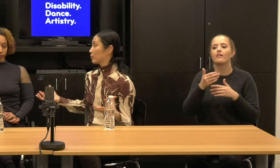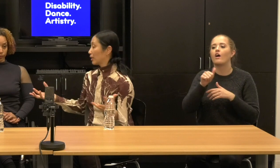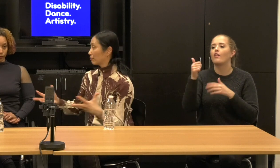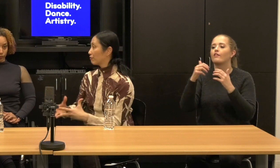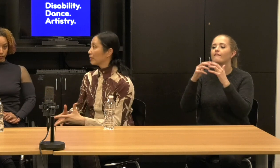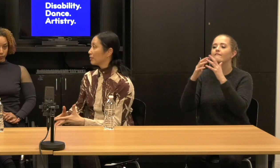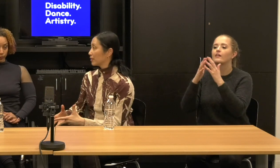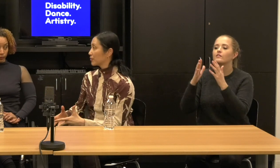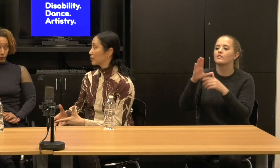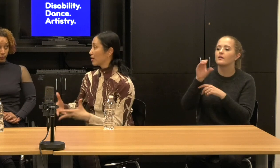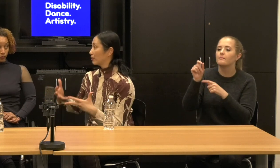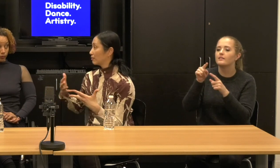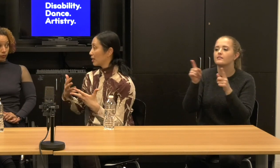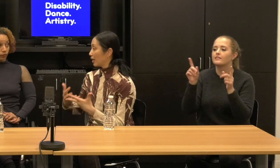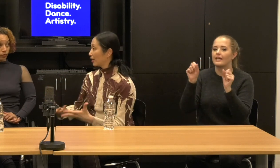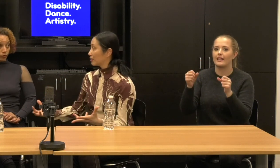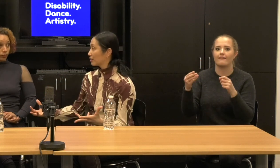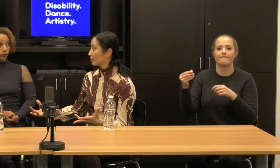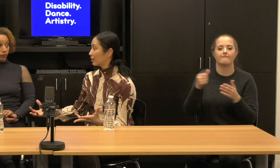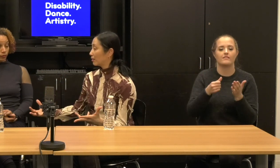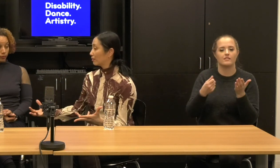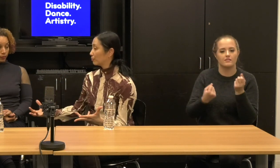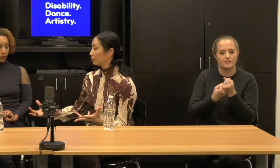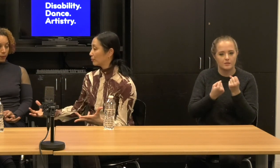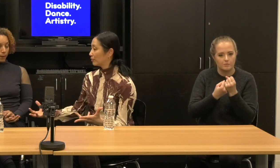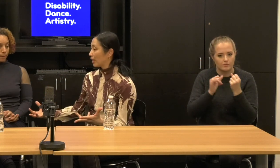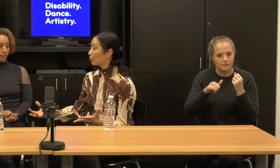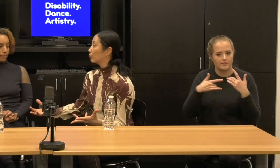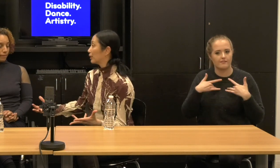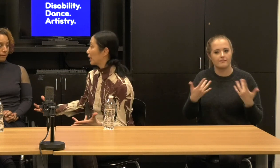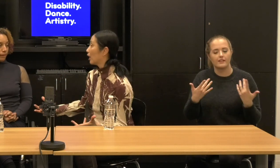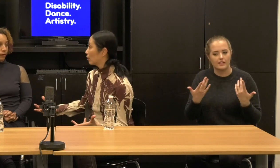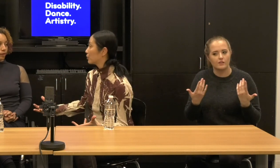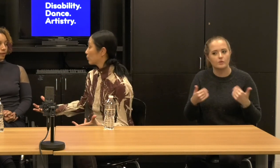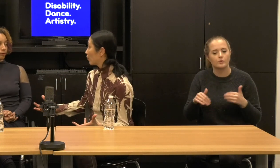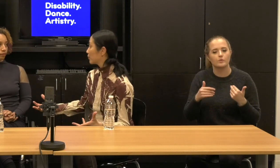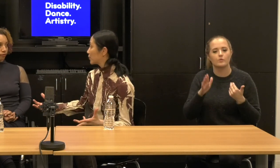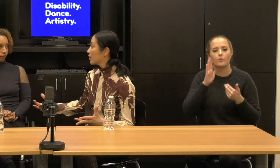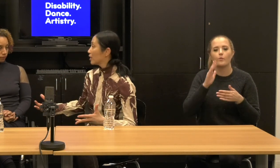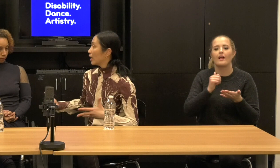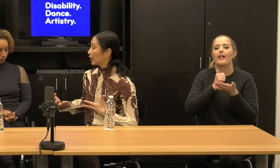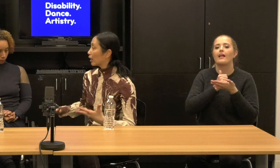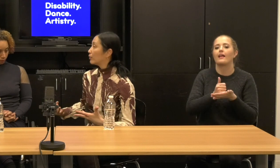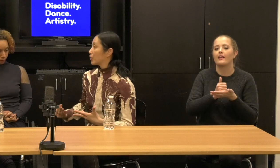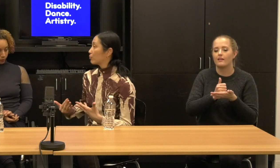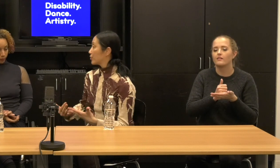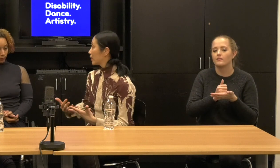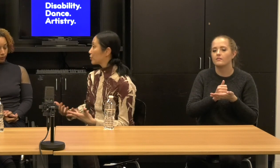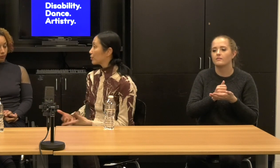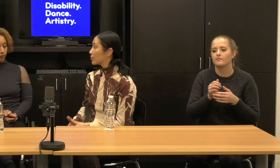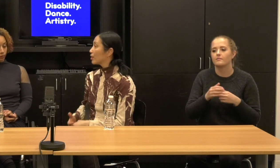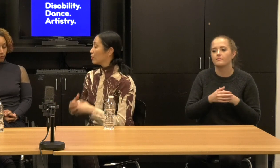come together and fund this and, and that will really help towards encouraging presenters